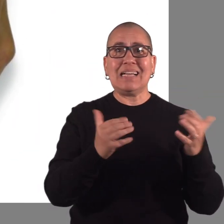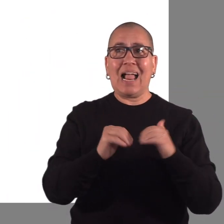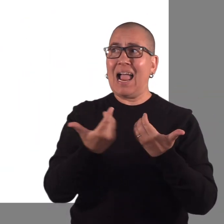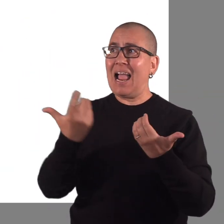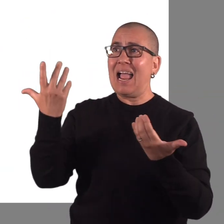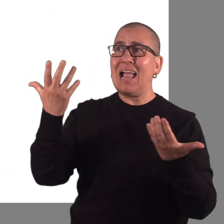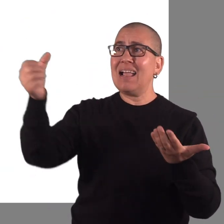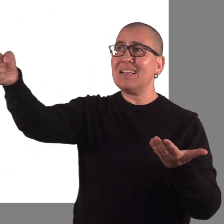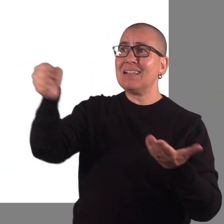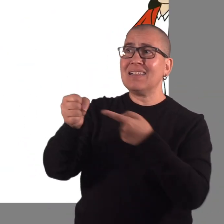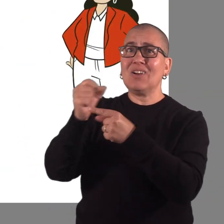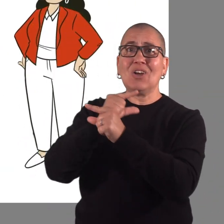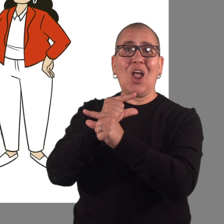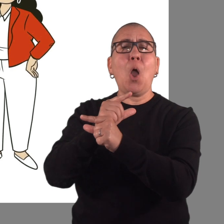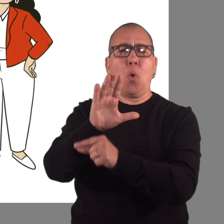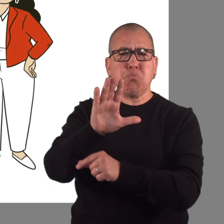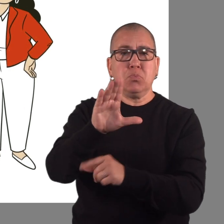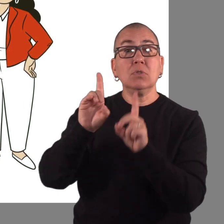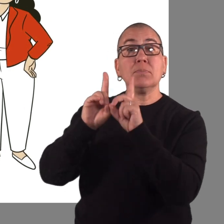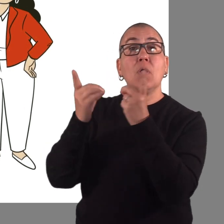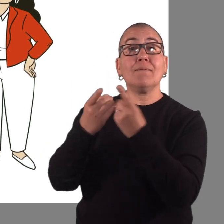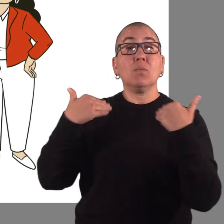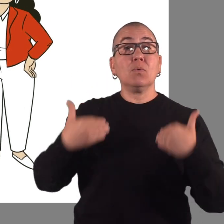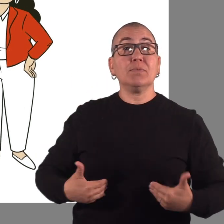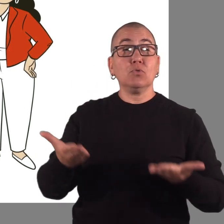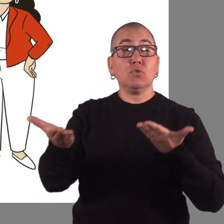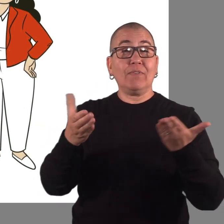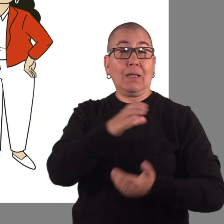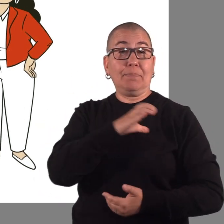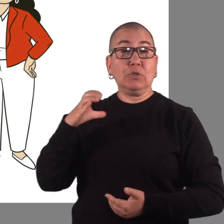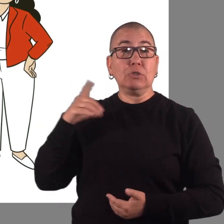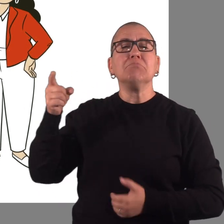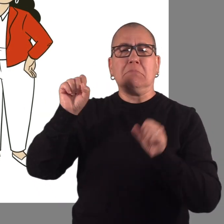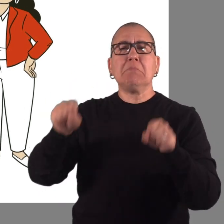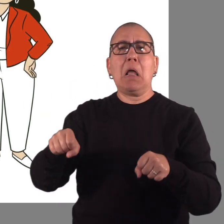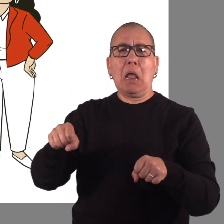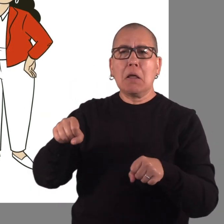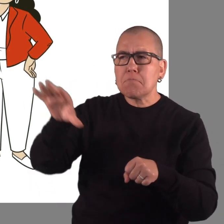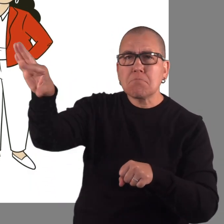the Department of Human Services Commissioner can be appointed